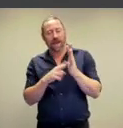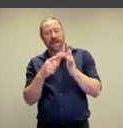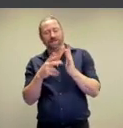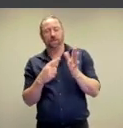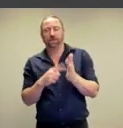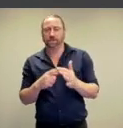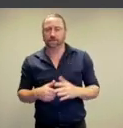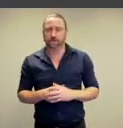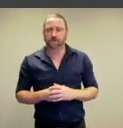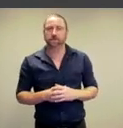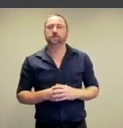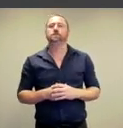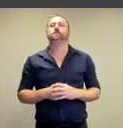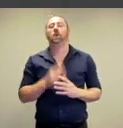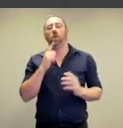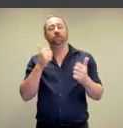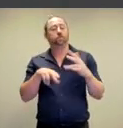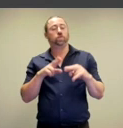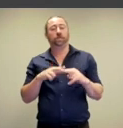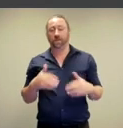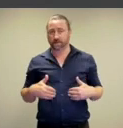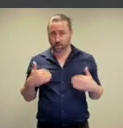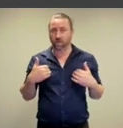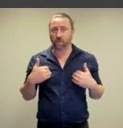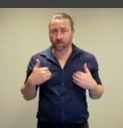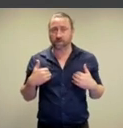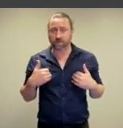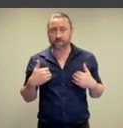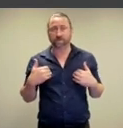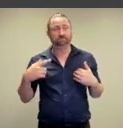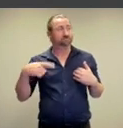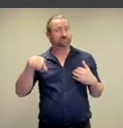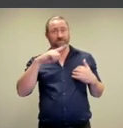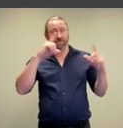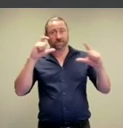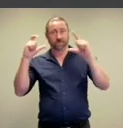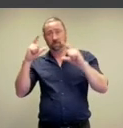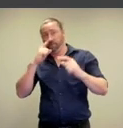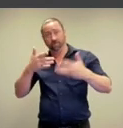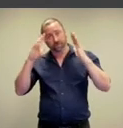and intimacy. Let's finish